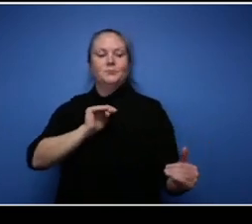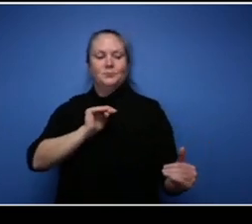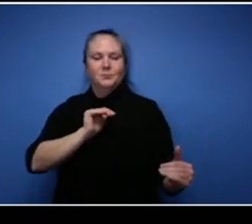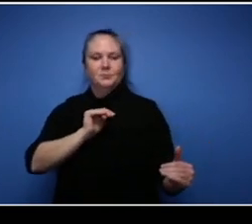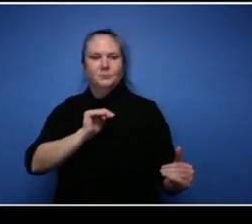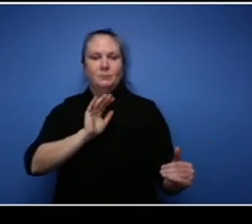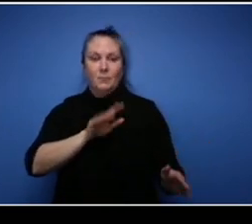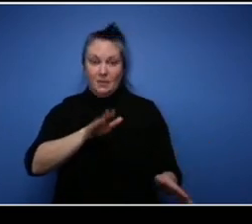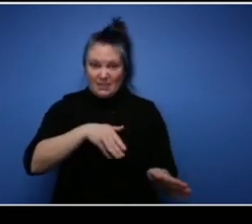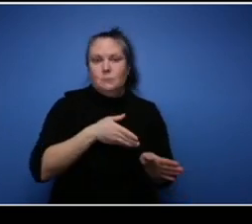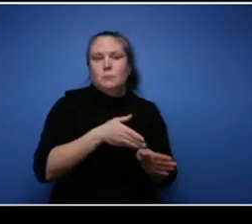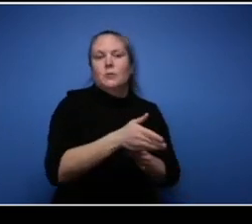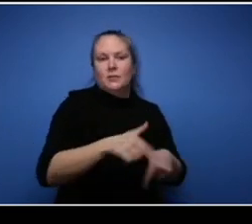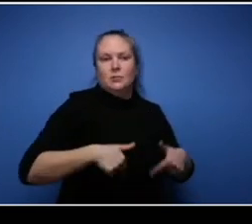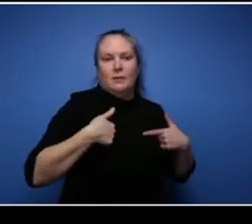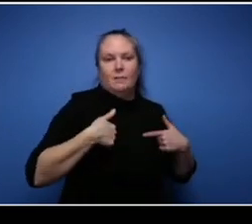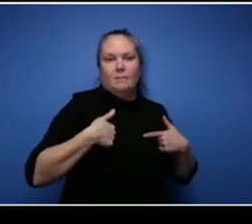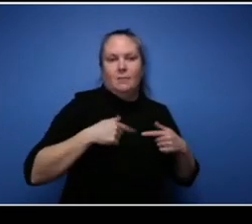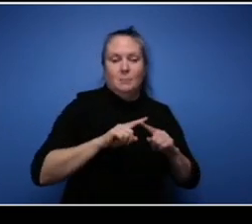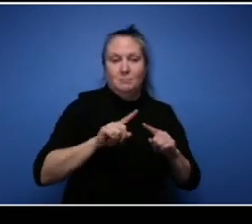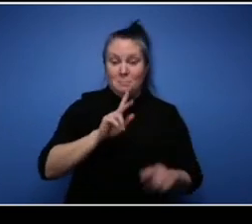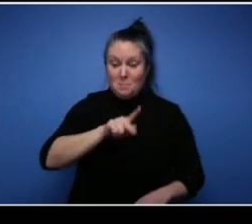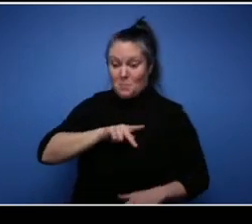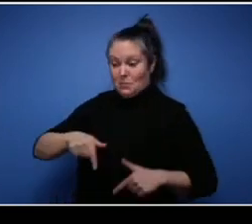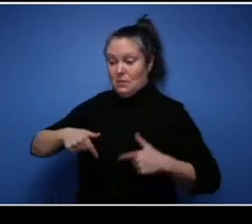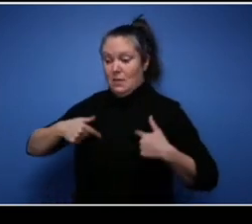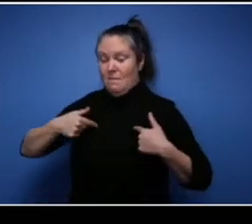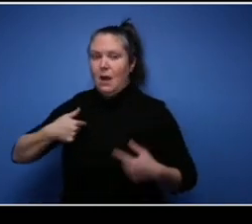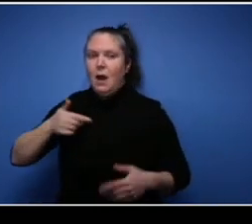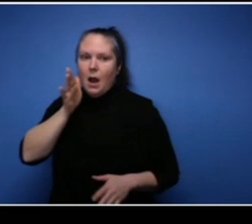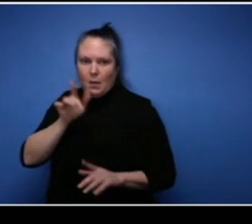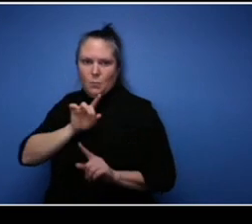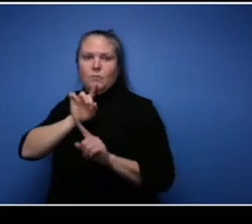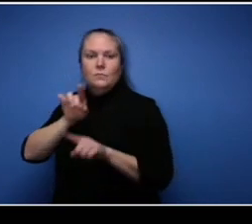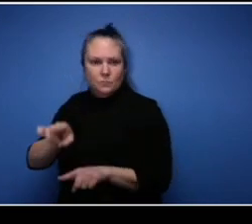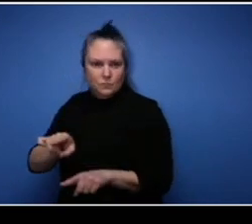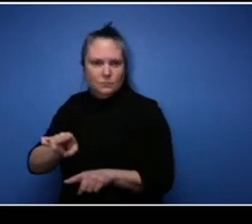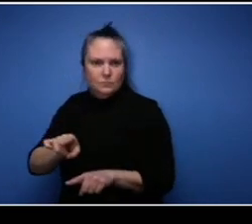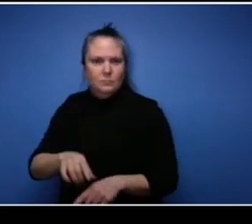I will react to it but if I would like to get the customers I have to show them that